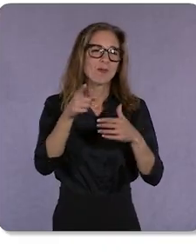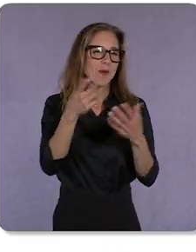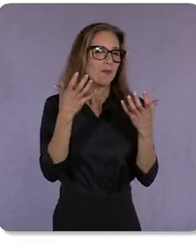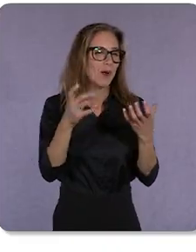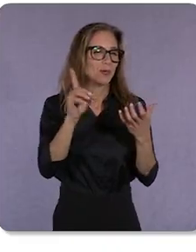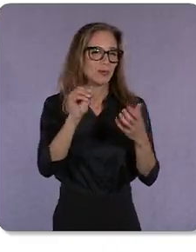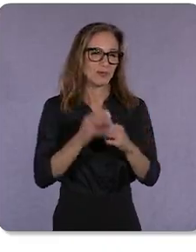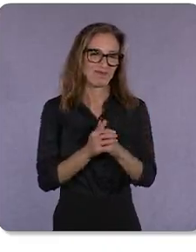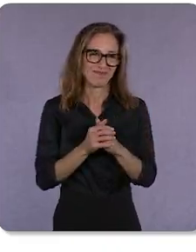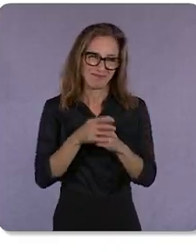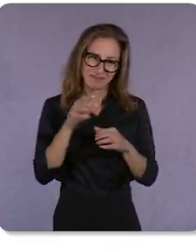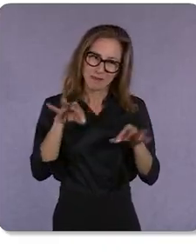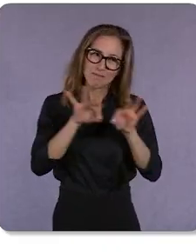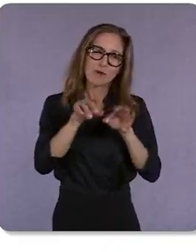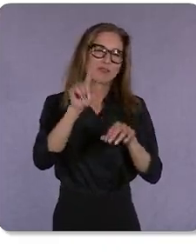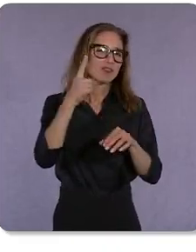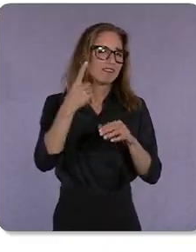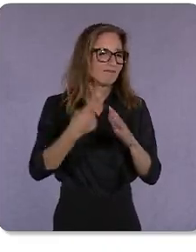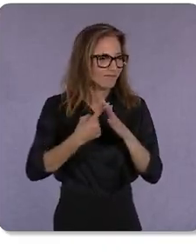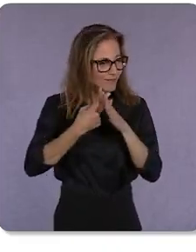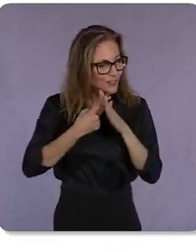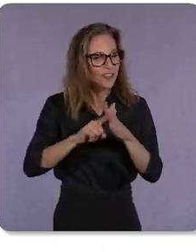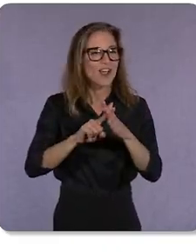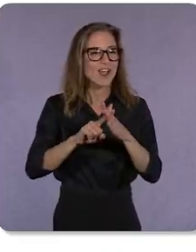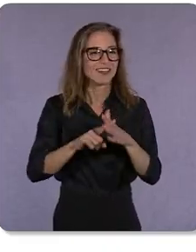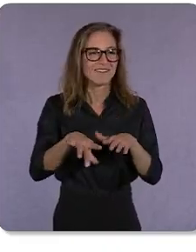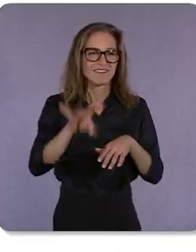getting started and finding your way.